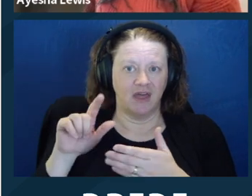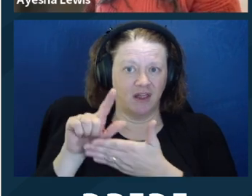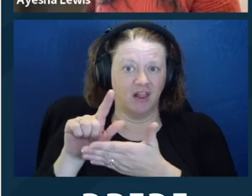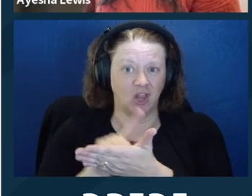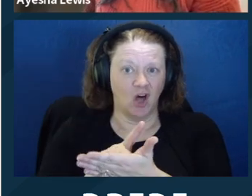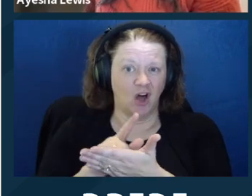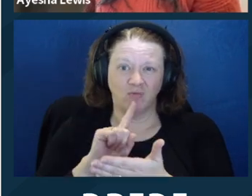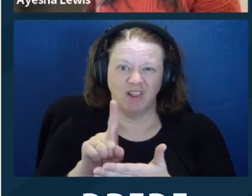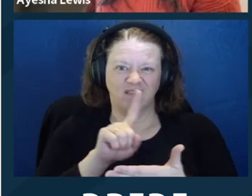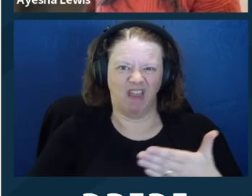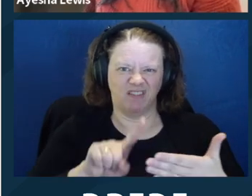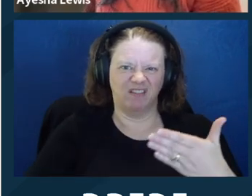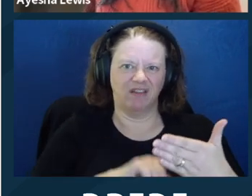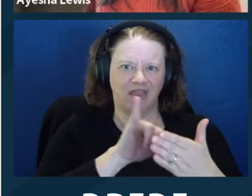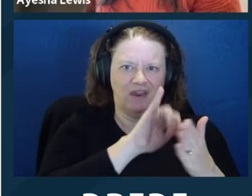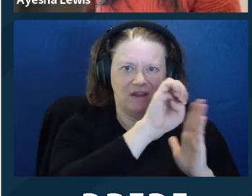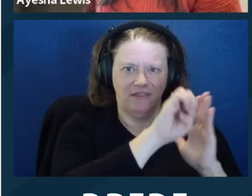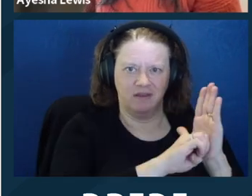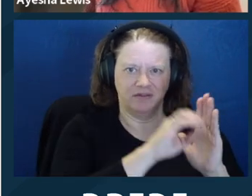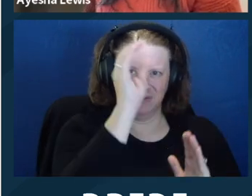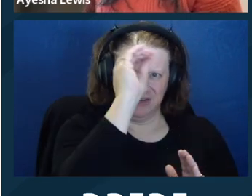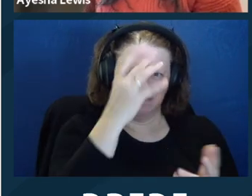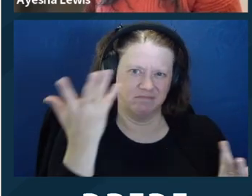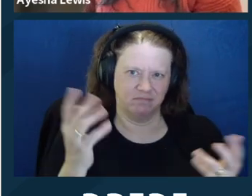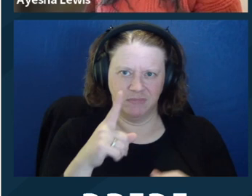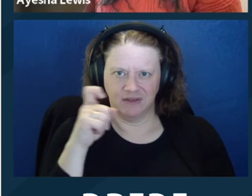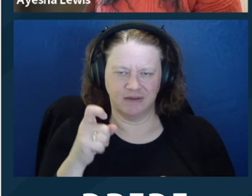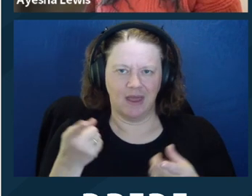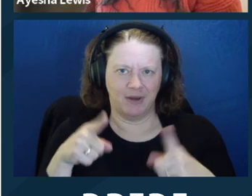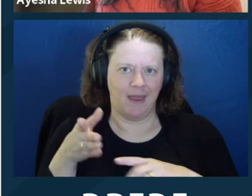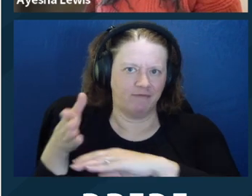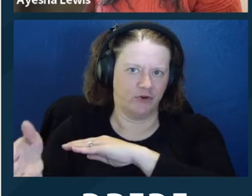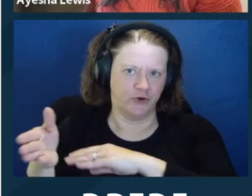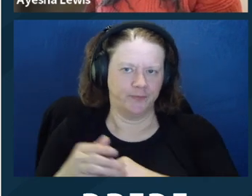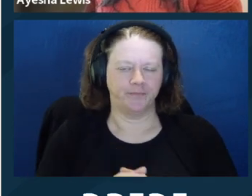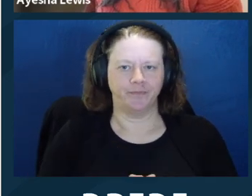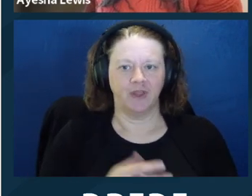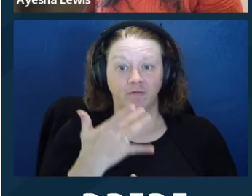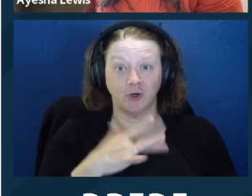And fortunately, we have a lot of questions in the question cue, and we have a hand raised.